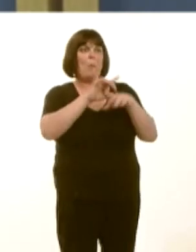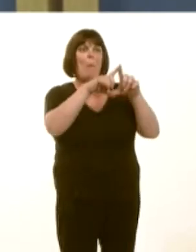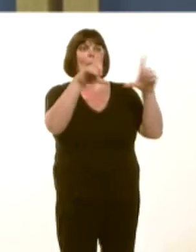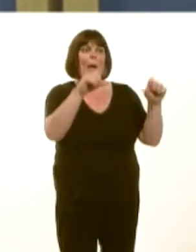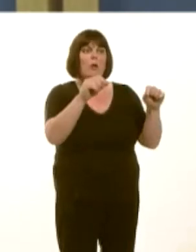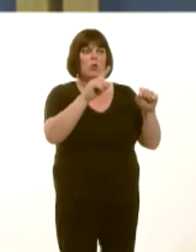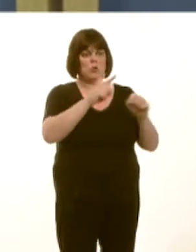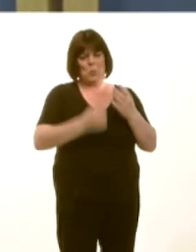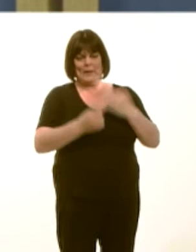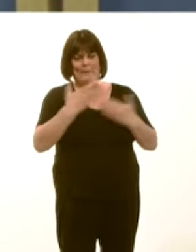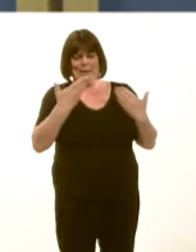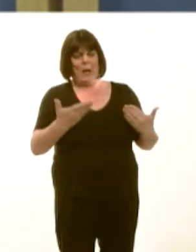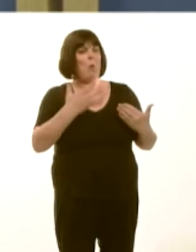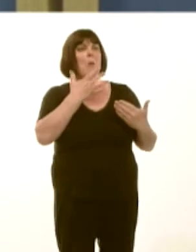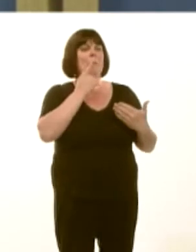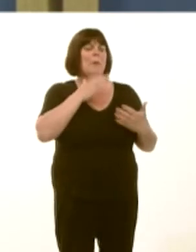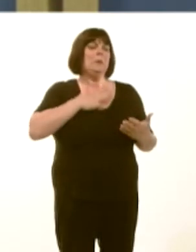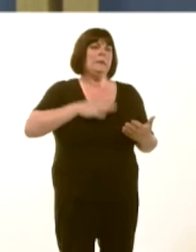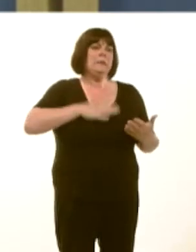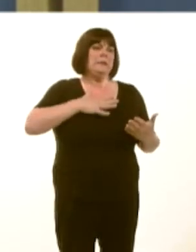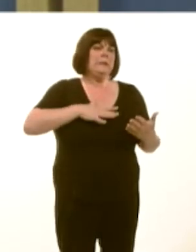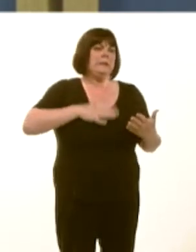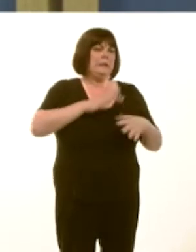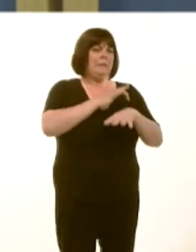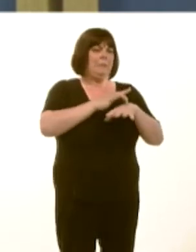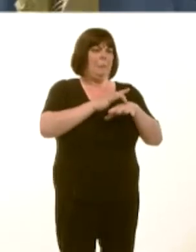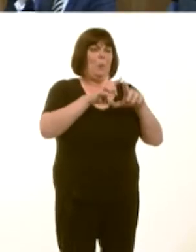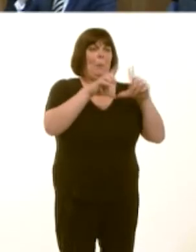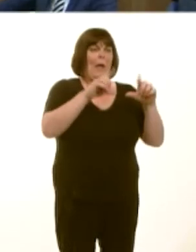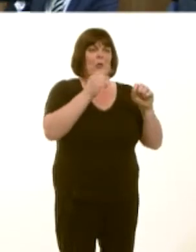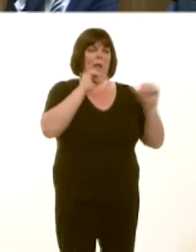at the moment, where people who are desperately in need of it are being turned down daily? Carwyn Jones: Well, the Member raises an important issue, of course.